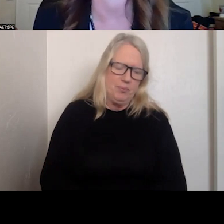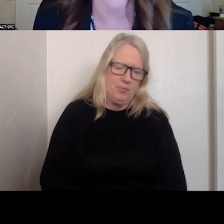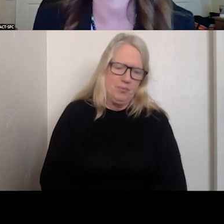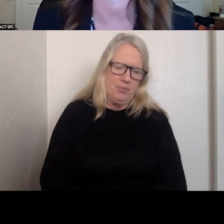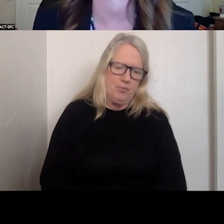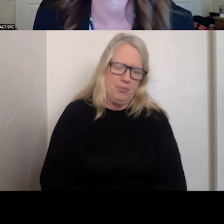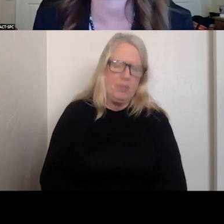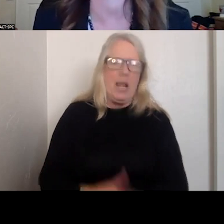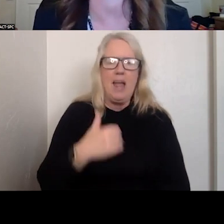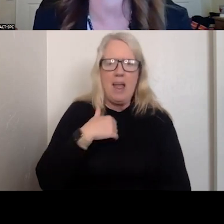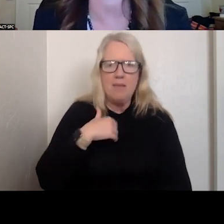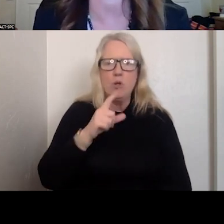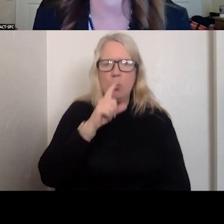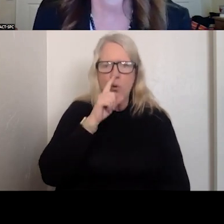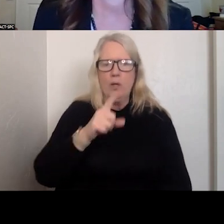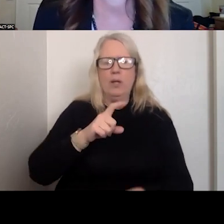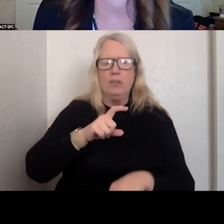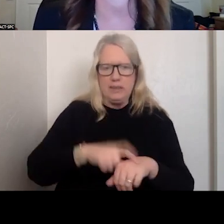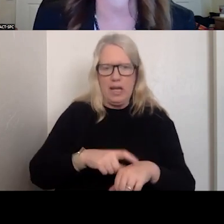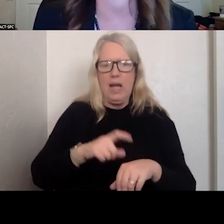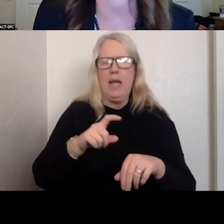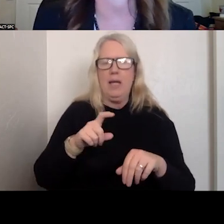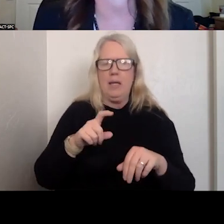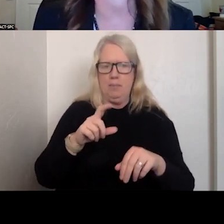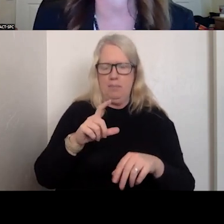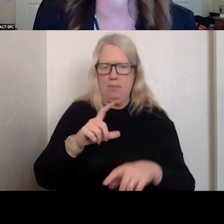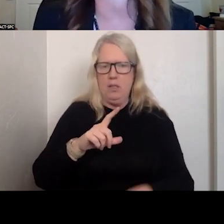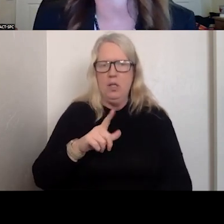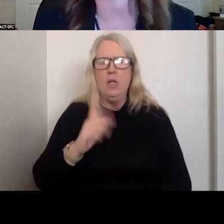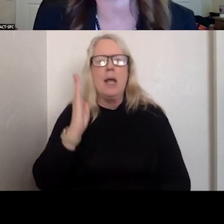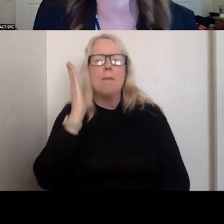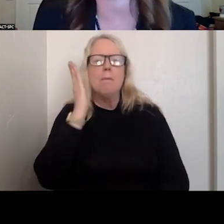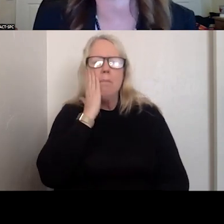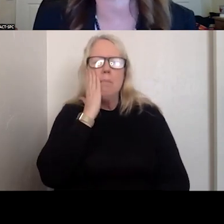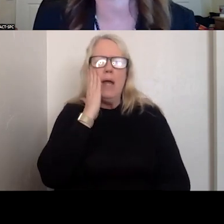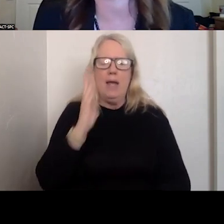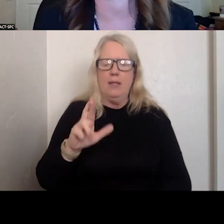REALTIME BED REGISTRIES AND TO BE ABLE TO MAKE THOSE CONNECTIONS FOR